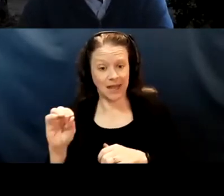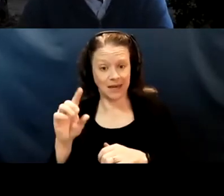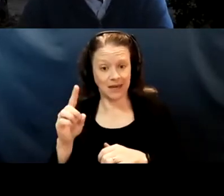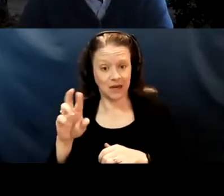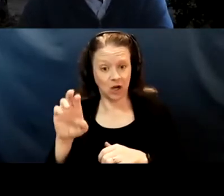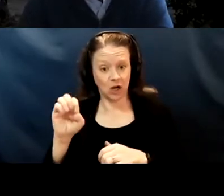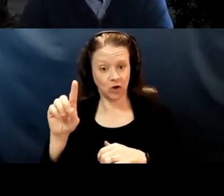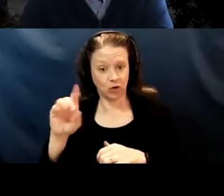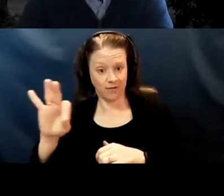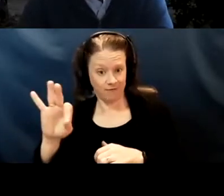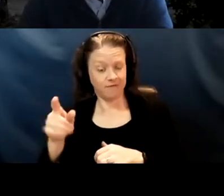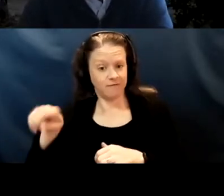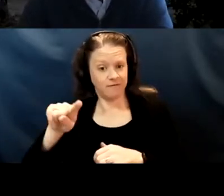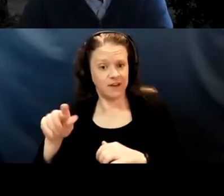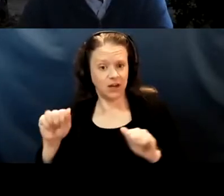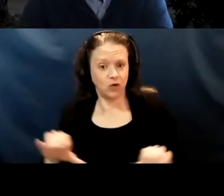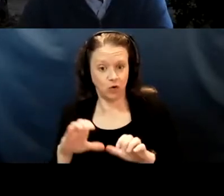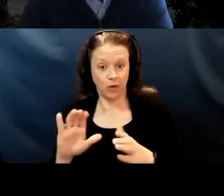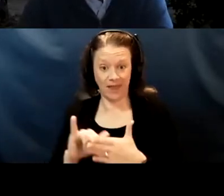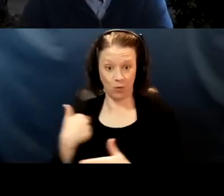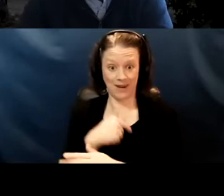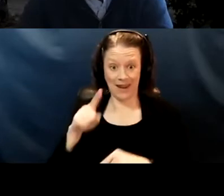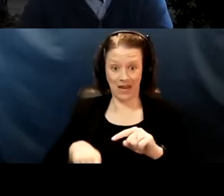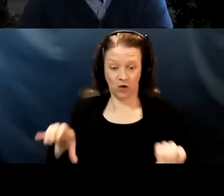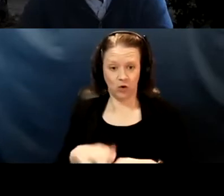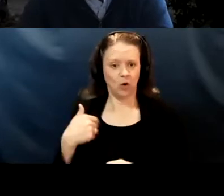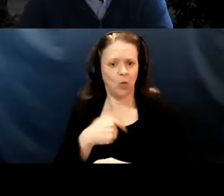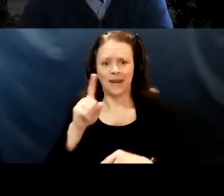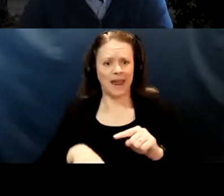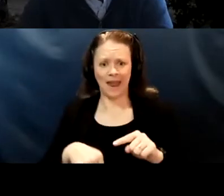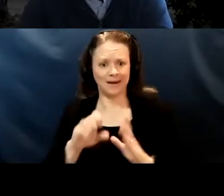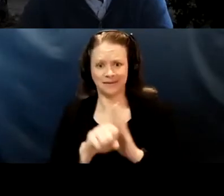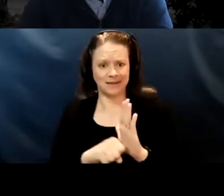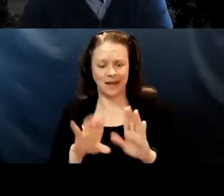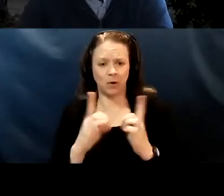We can't as a state department say, "Call the action. Everybody do this now."